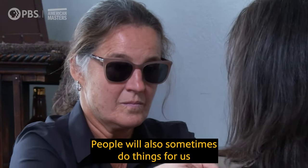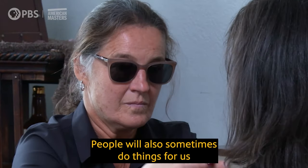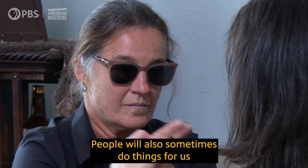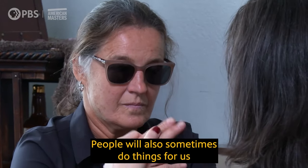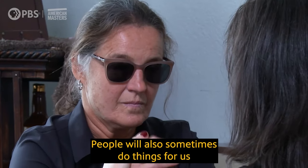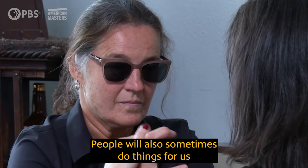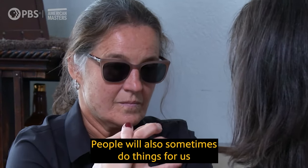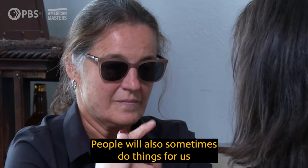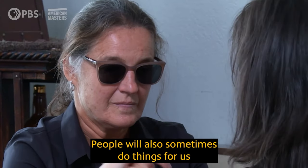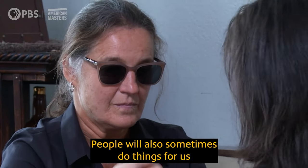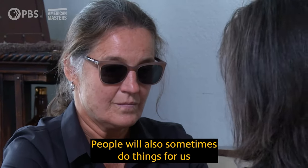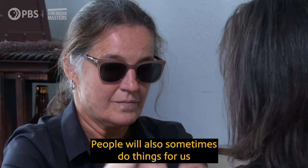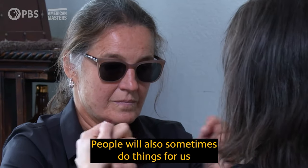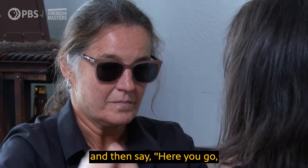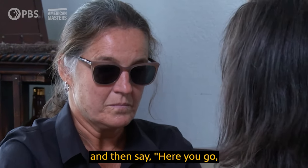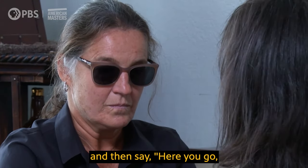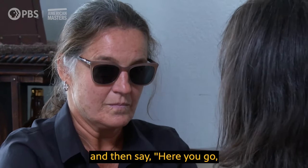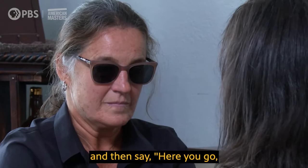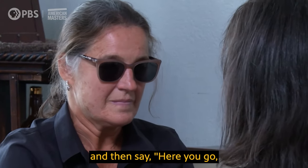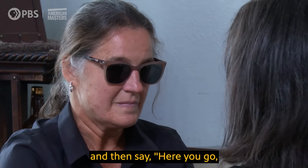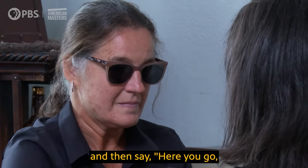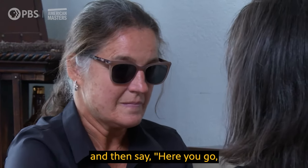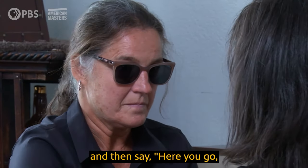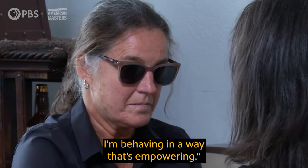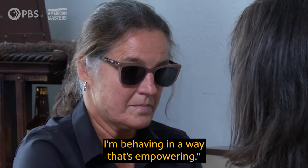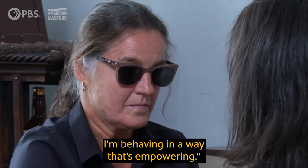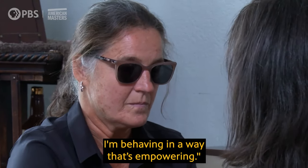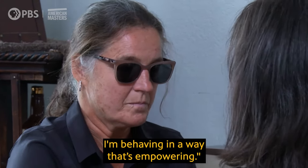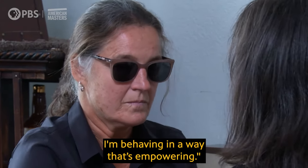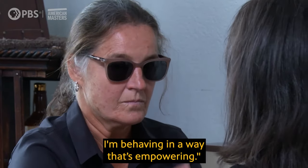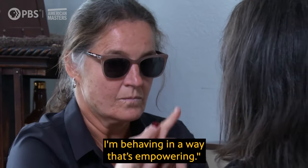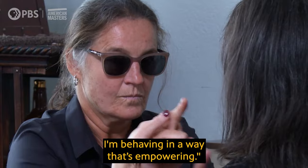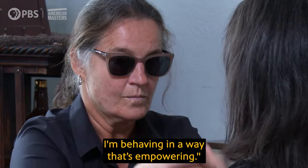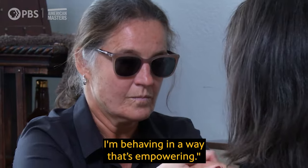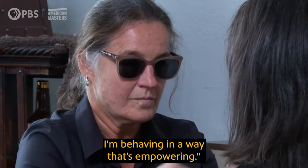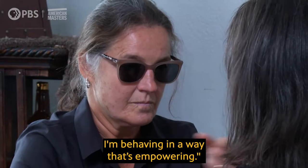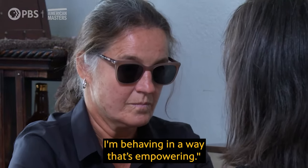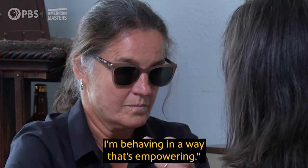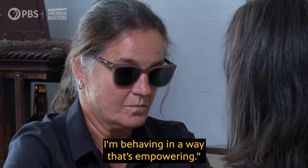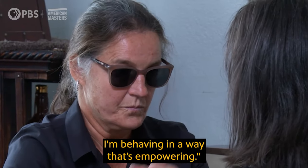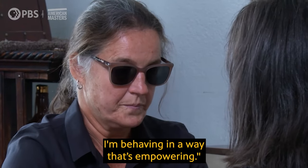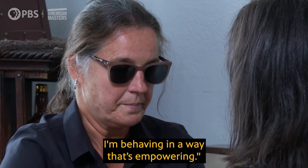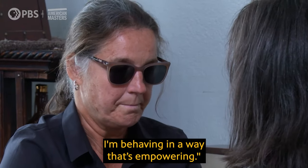People will also sometimes do things for us and then say, "Here you go, I'm behaving in a way that’s empowering."